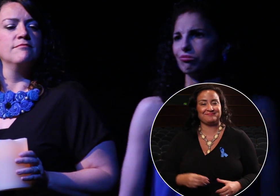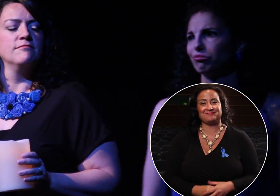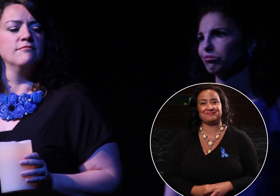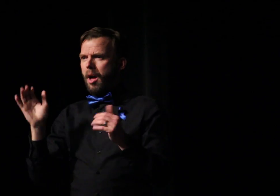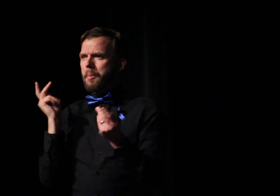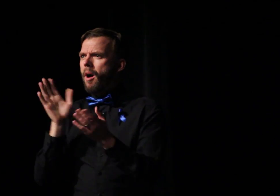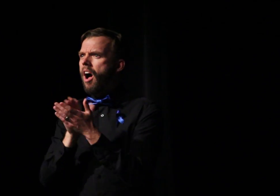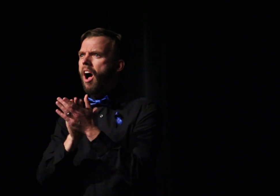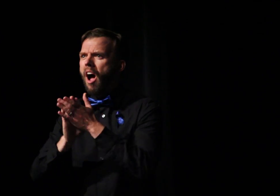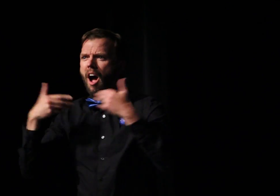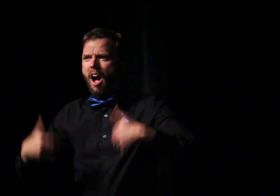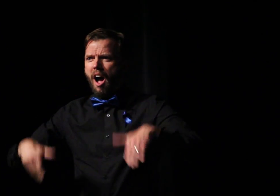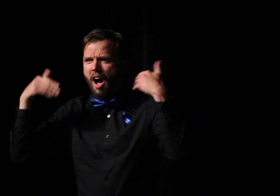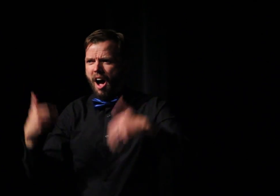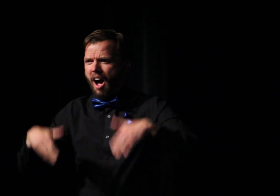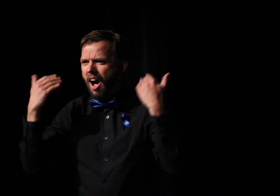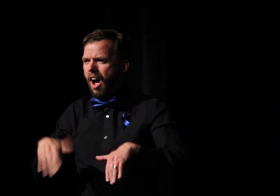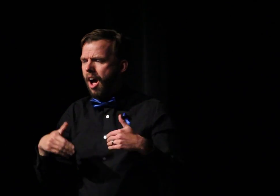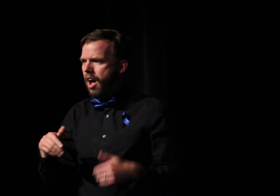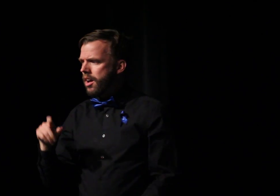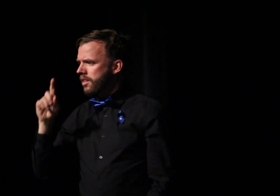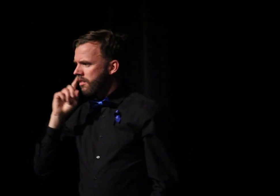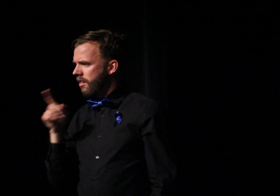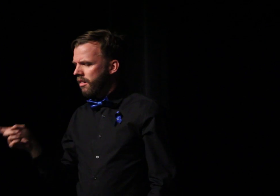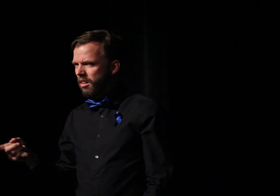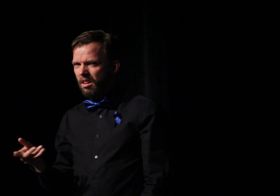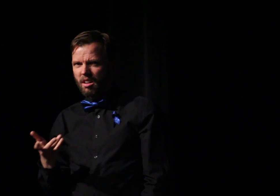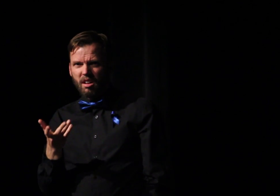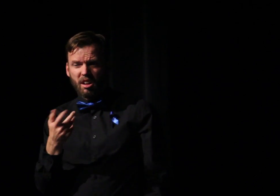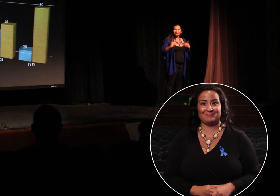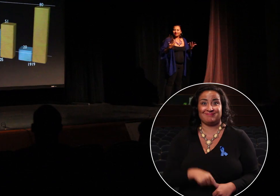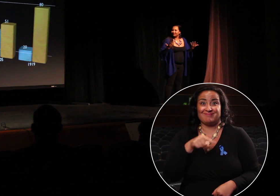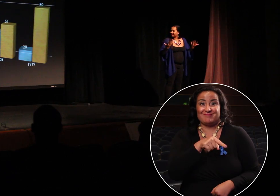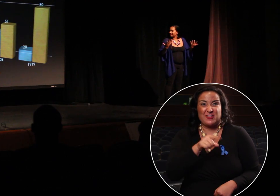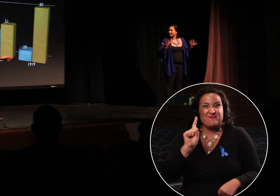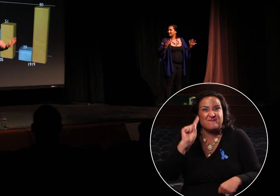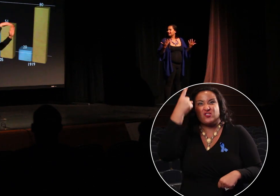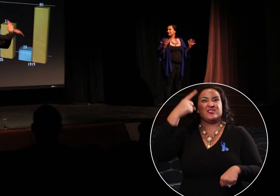Show: "All the hearing people were impressed, but the Deaf people..."